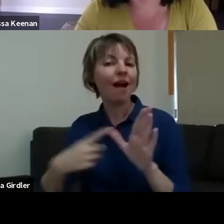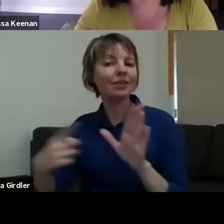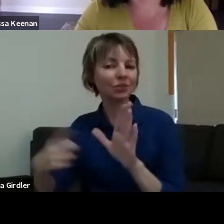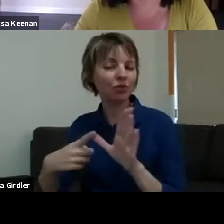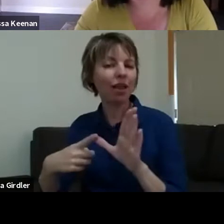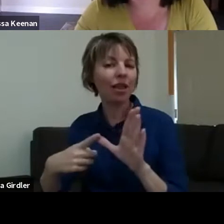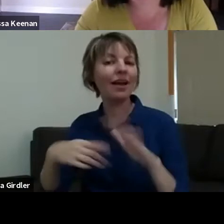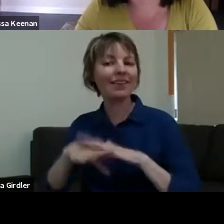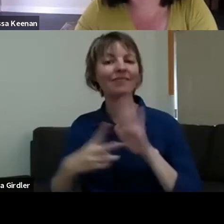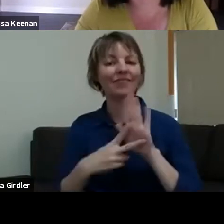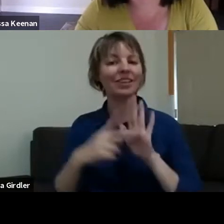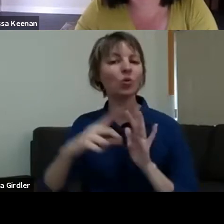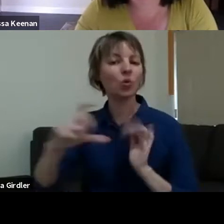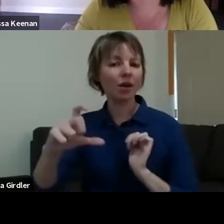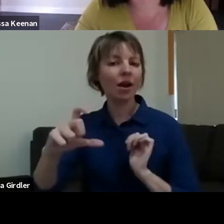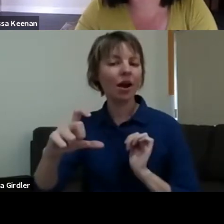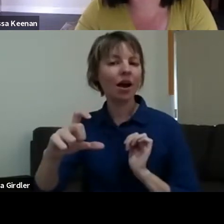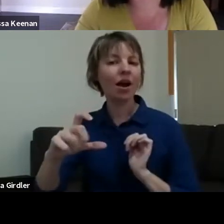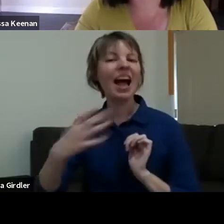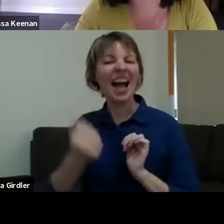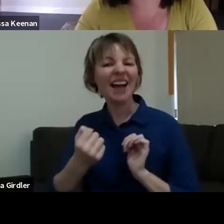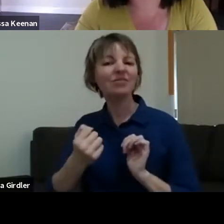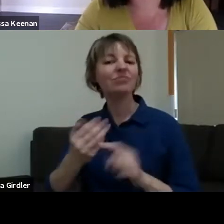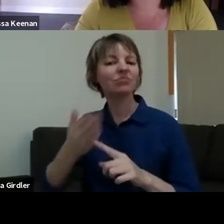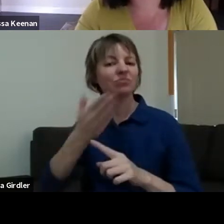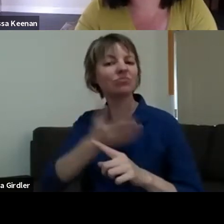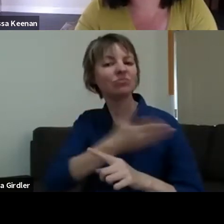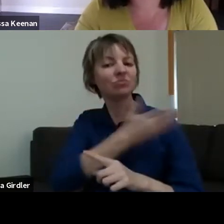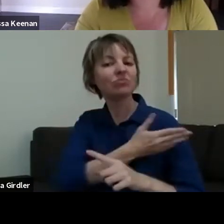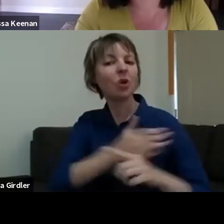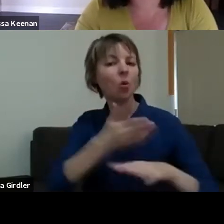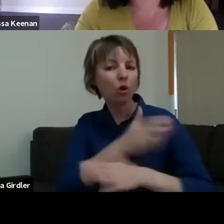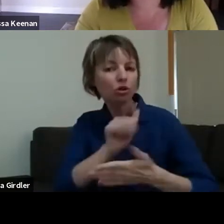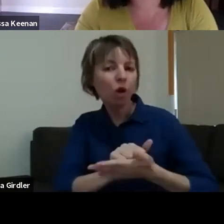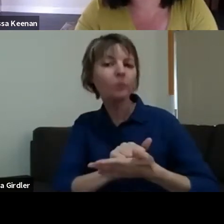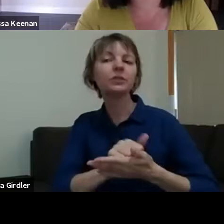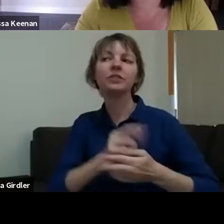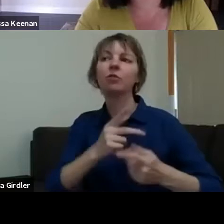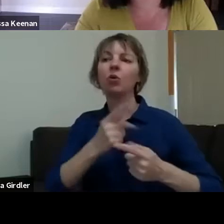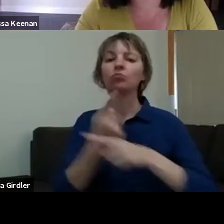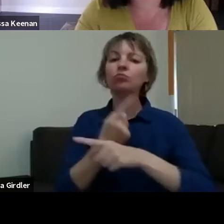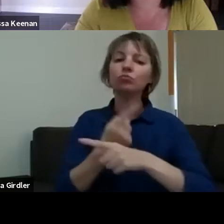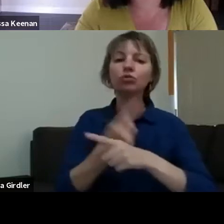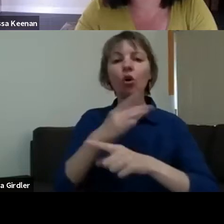involved in Regional Arts Tasmania when it was open, and a number of workshops and so on were held to talk about all aspects of creative